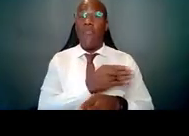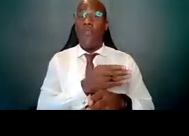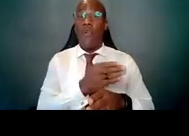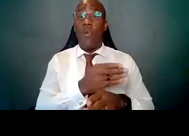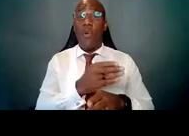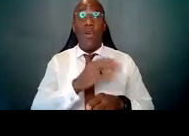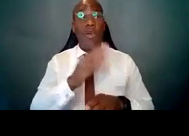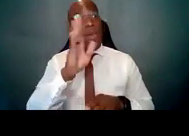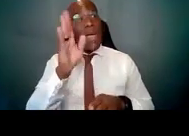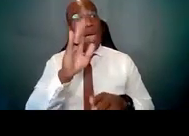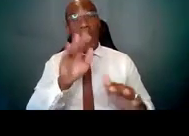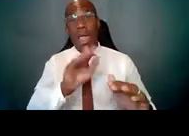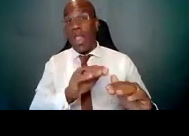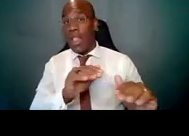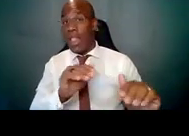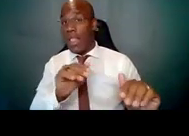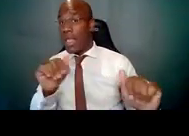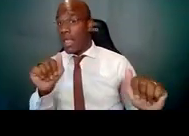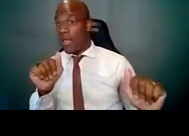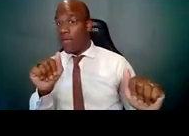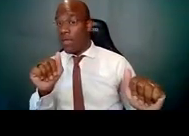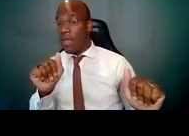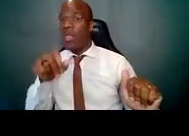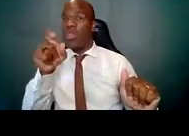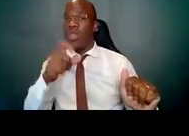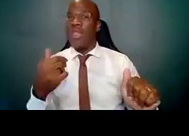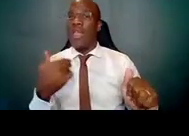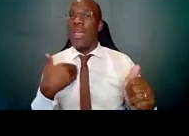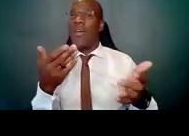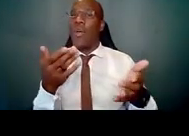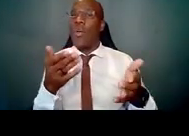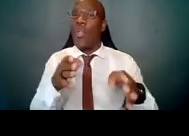you want to have a closing that includes a follow-up.